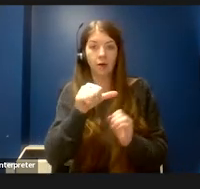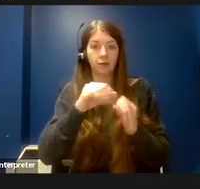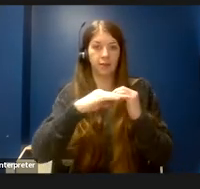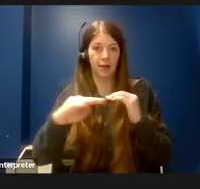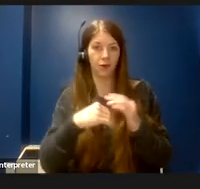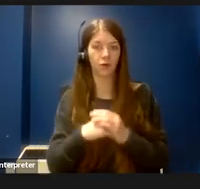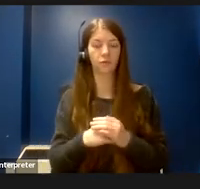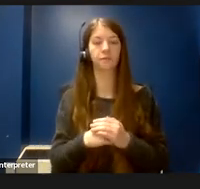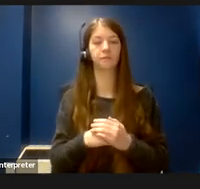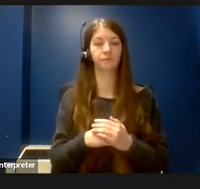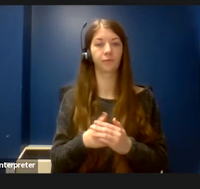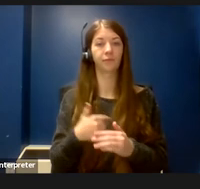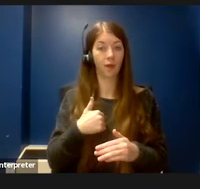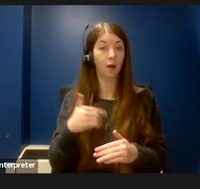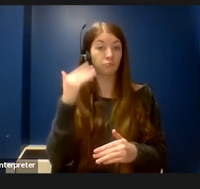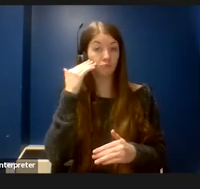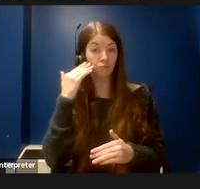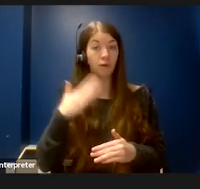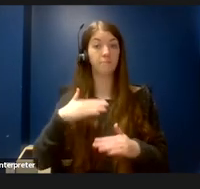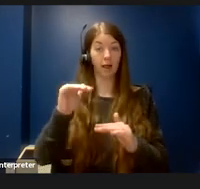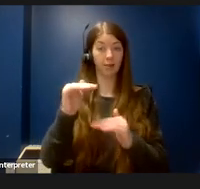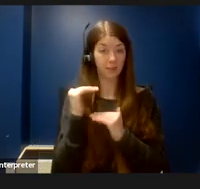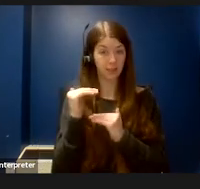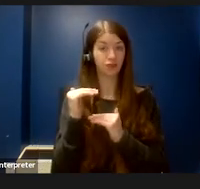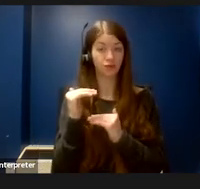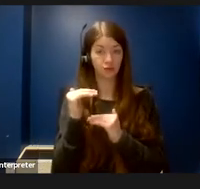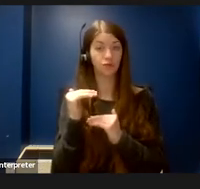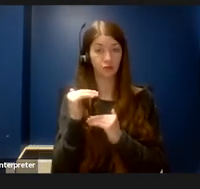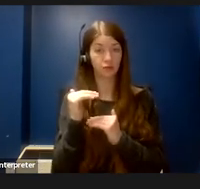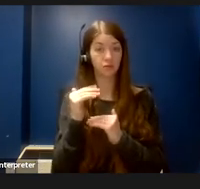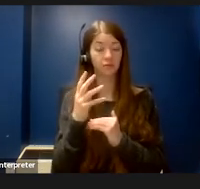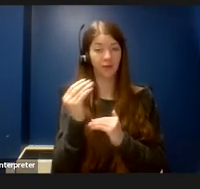I’m aware of my limitations and I know what I can do safely.